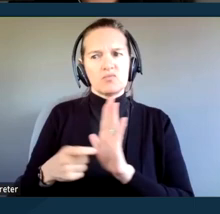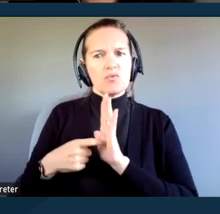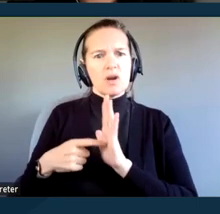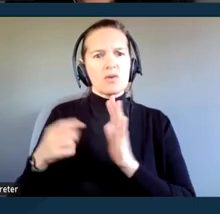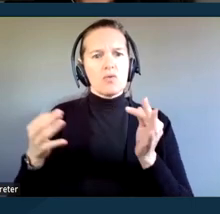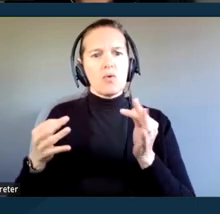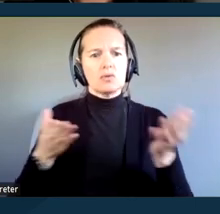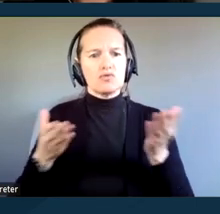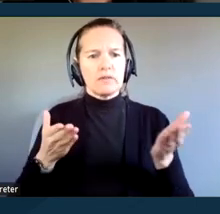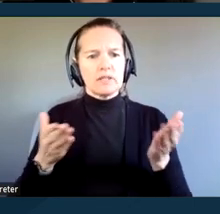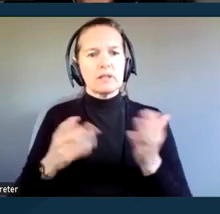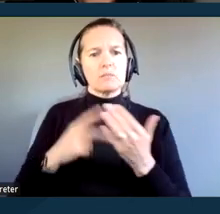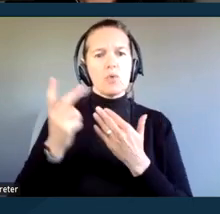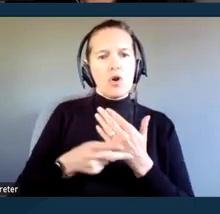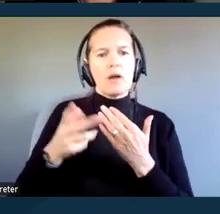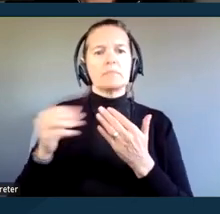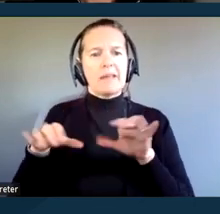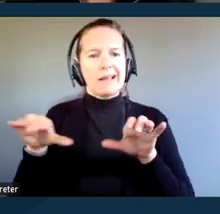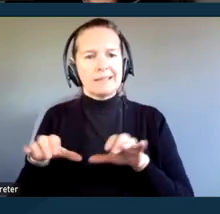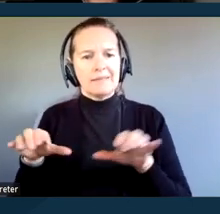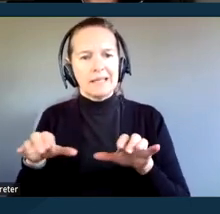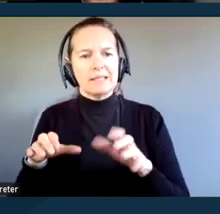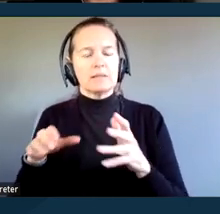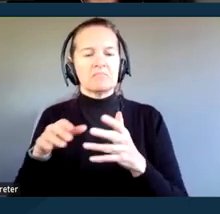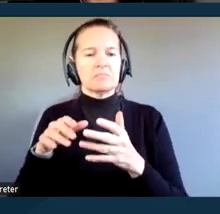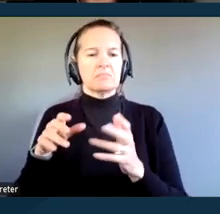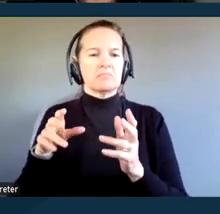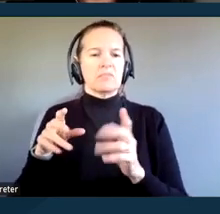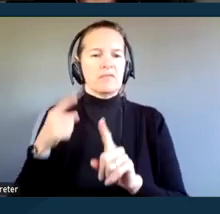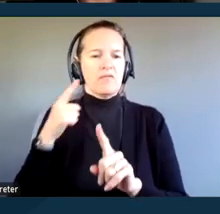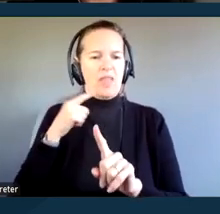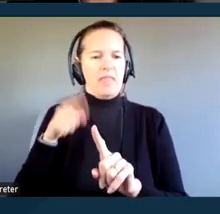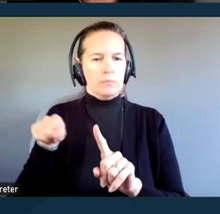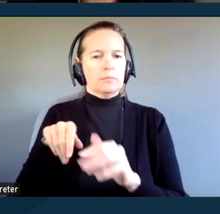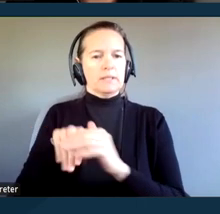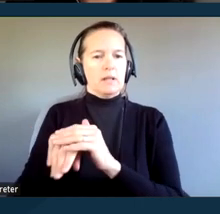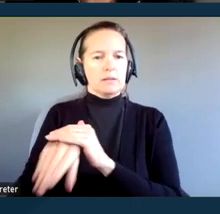and activities to be accessible. We're going to talk about how to request reasonable accommodations